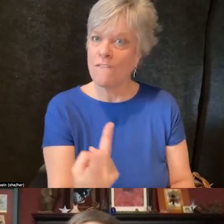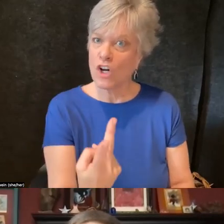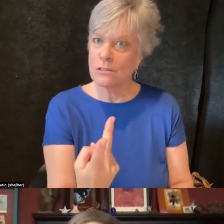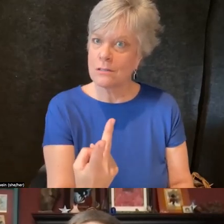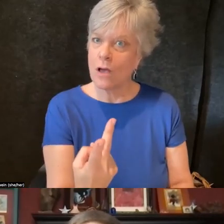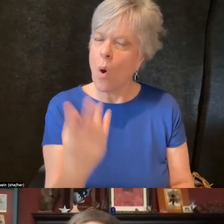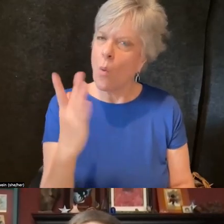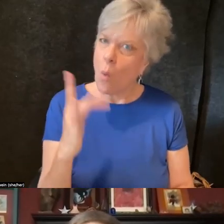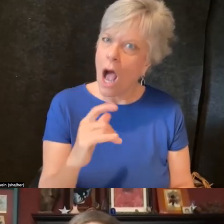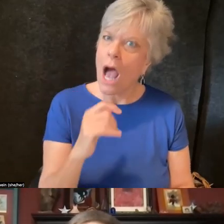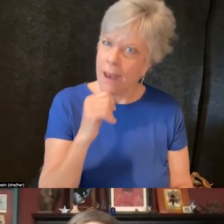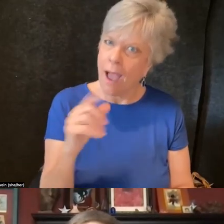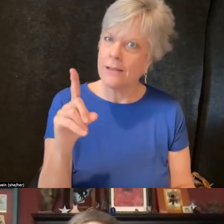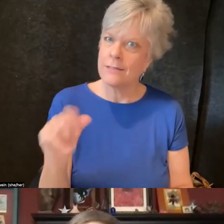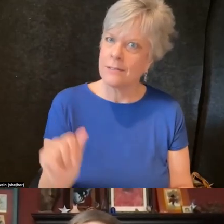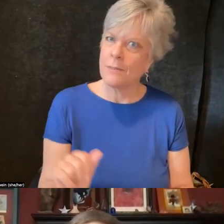Why not disability culture?